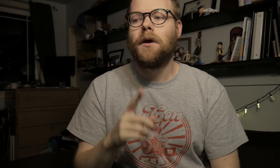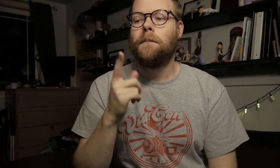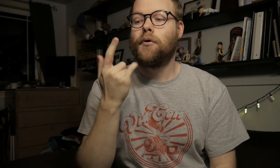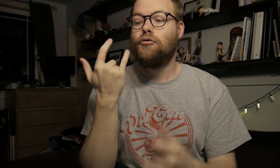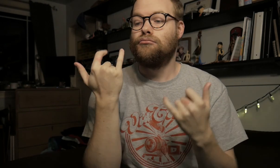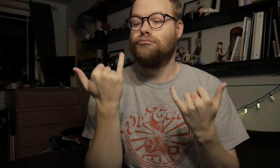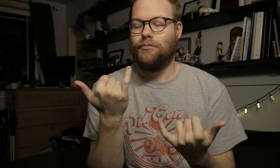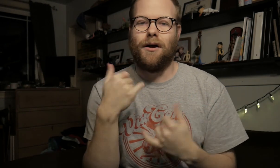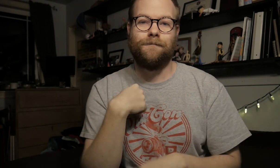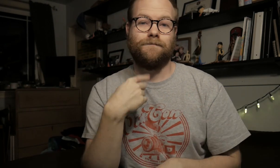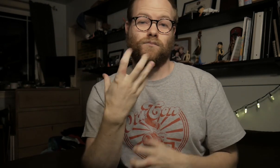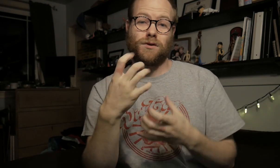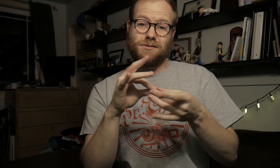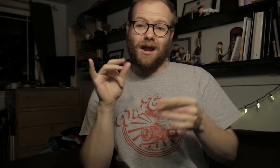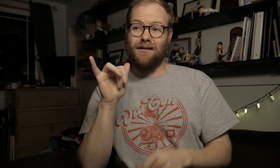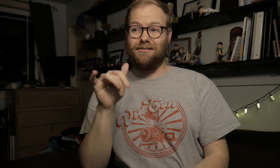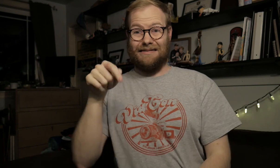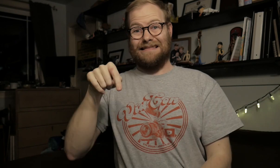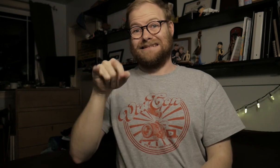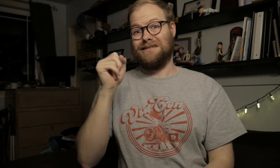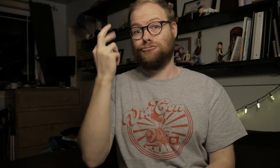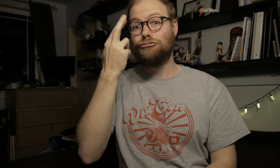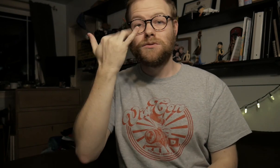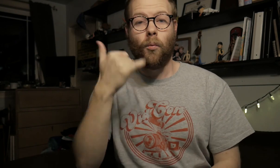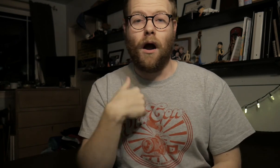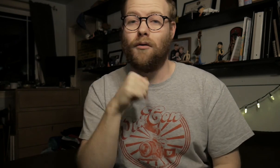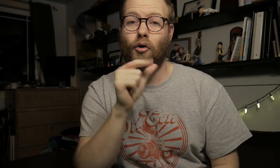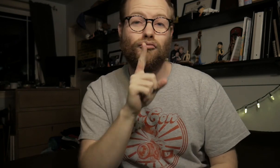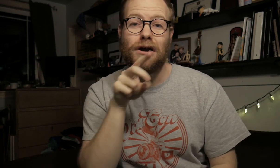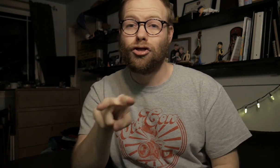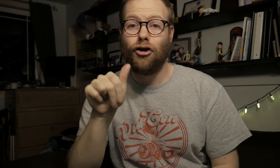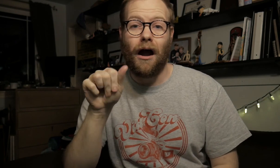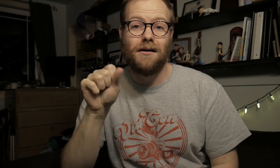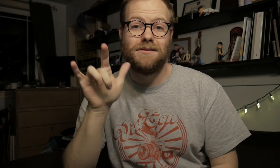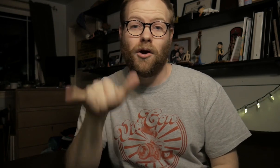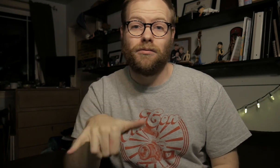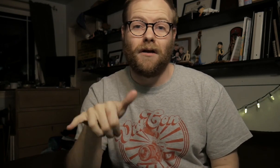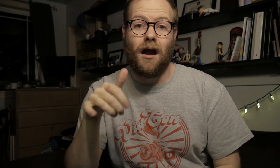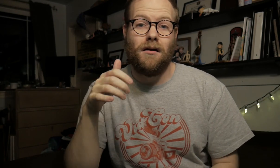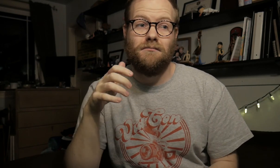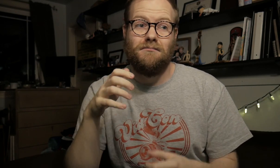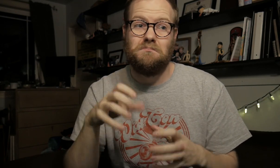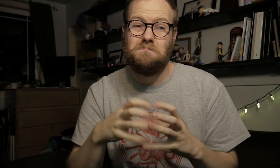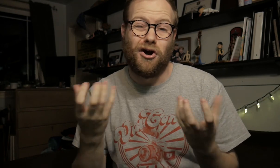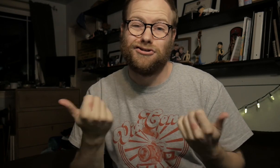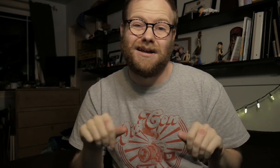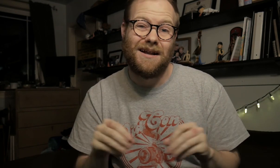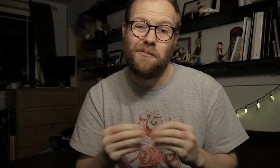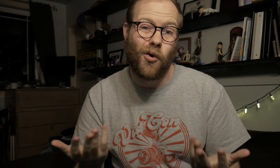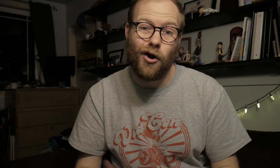But right now, I want to say that this is the reason why I don't really look at ASL That! much anymore.